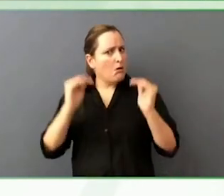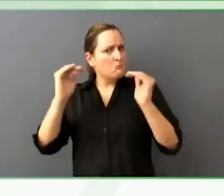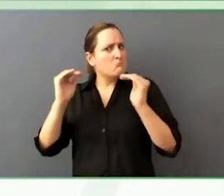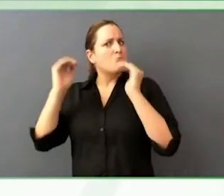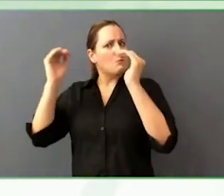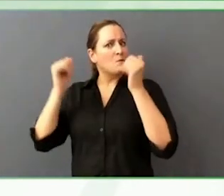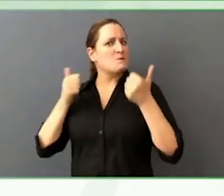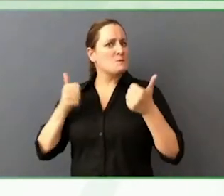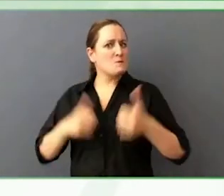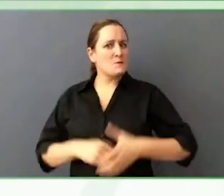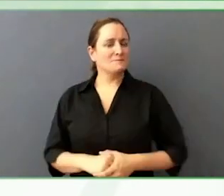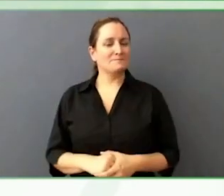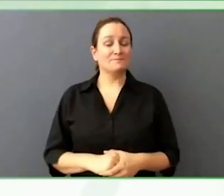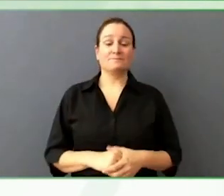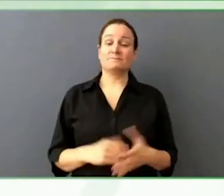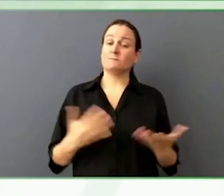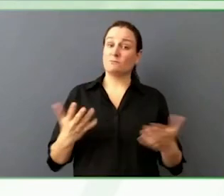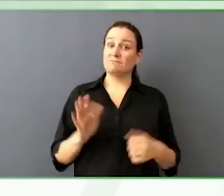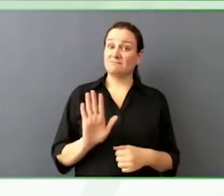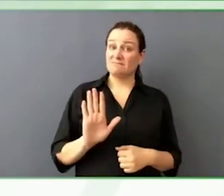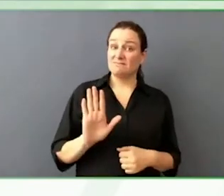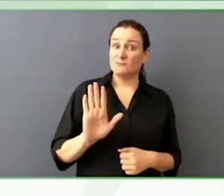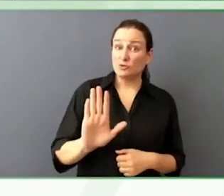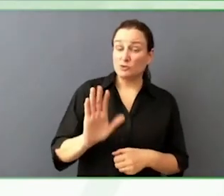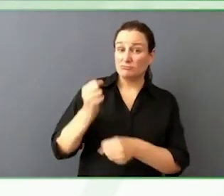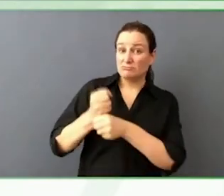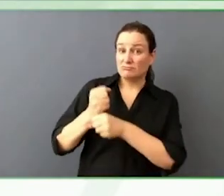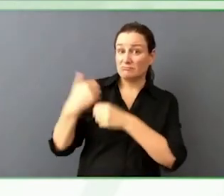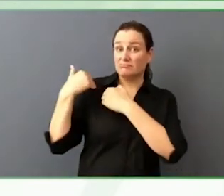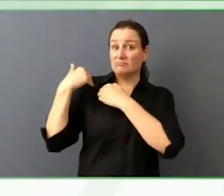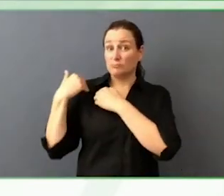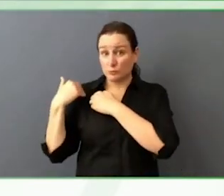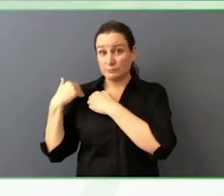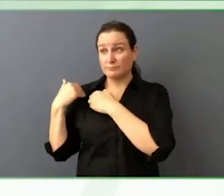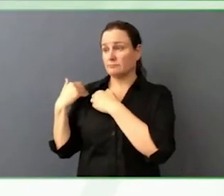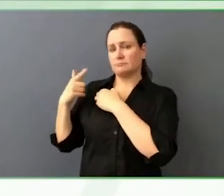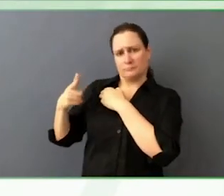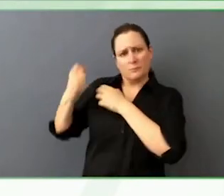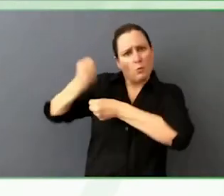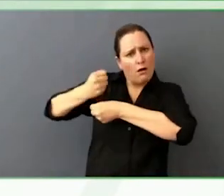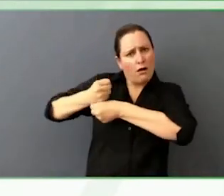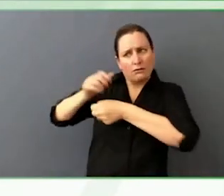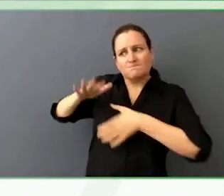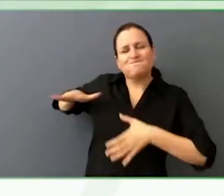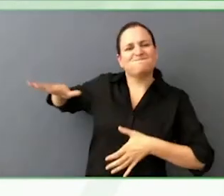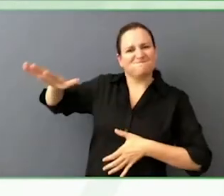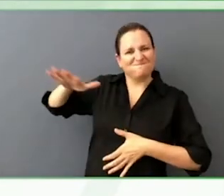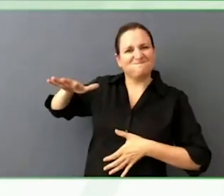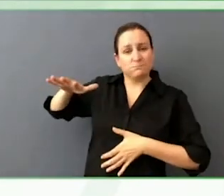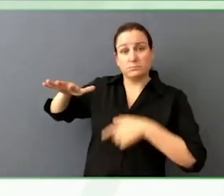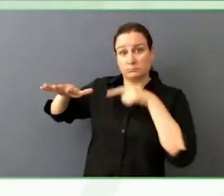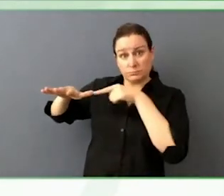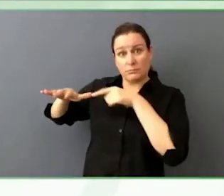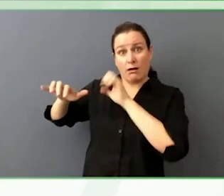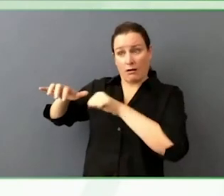you are doing translatable to other newsrooms, smaller, bigger than yours? Is it translatable to community media?